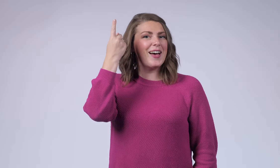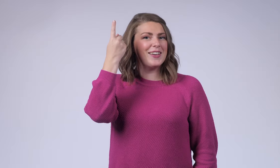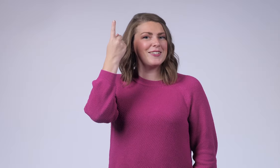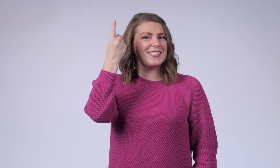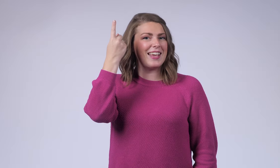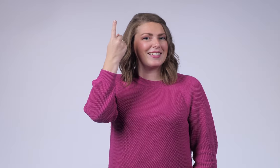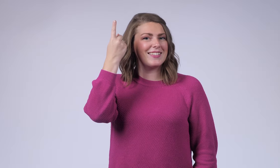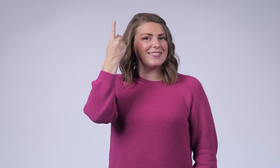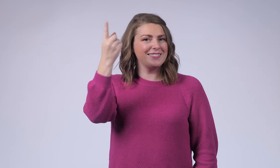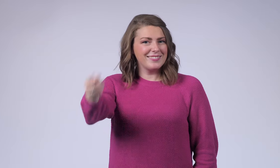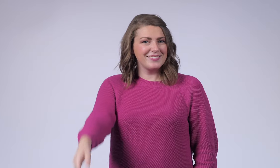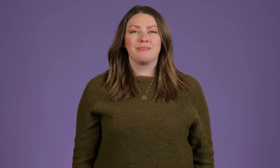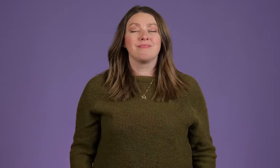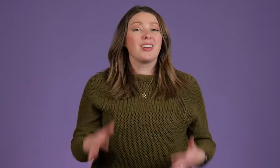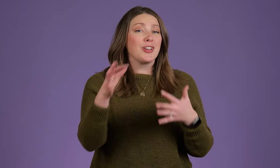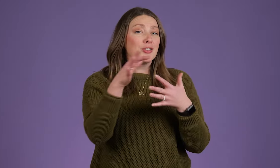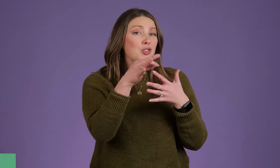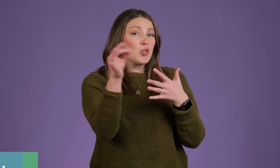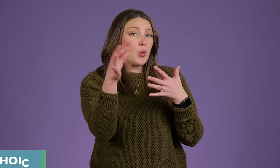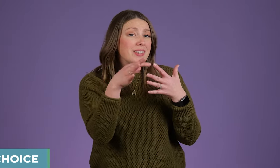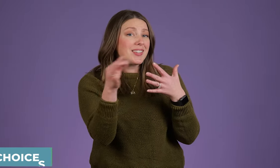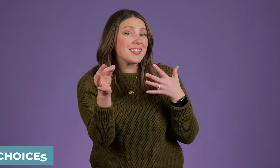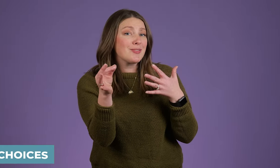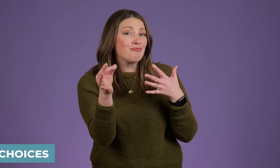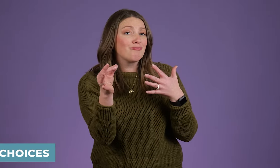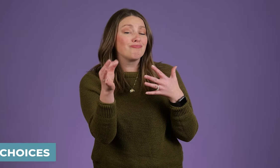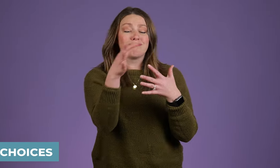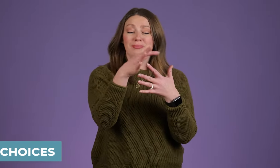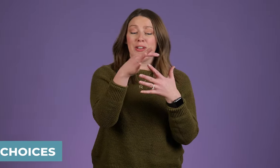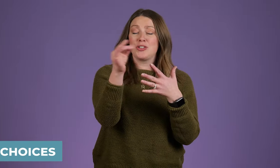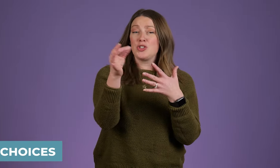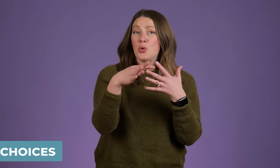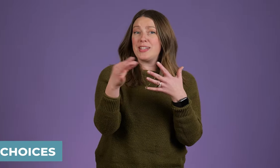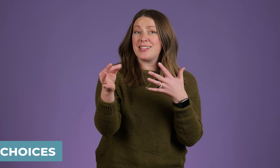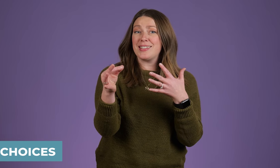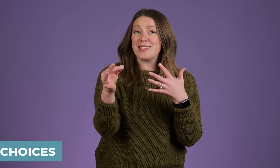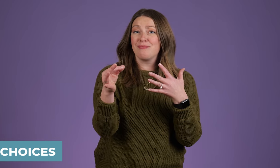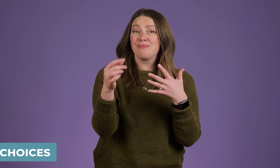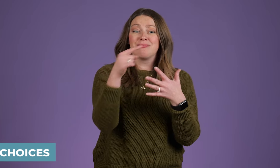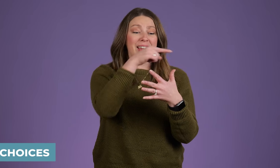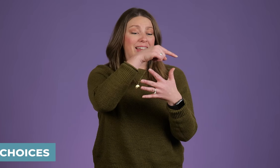Understand Choices.